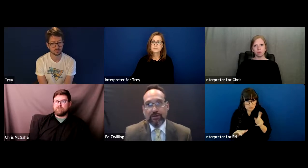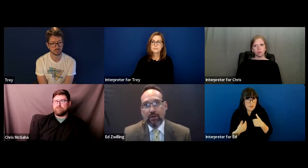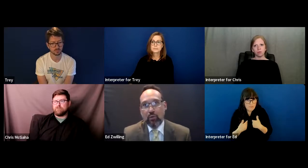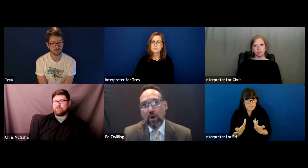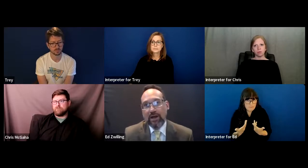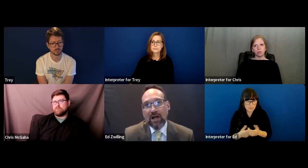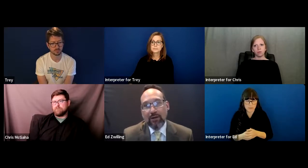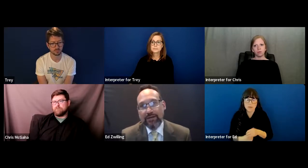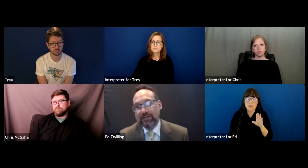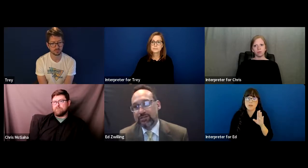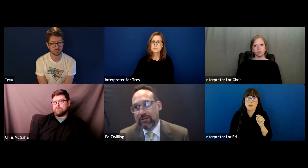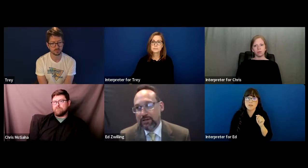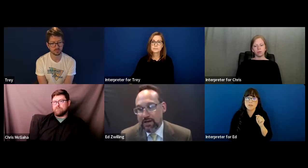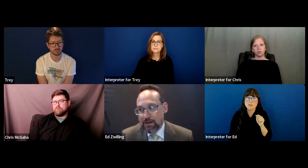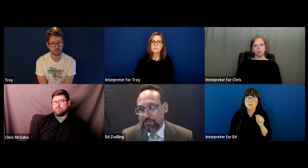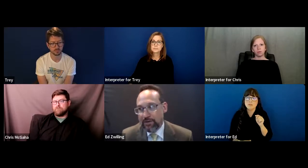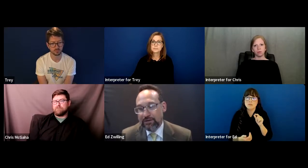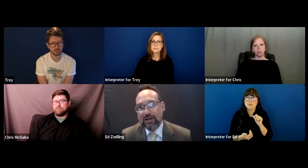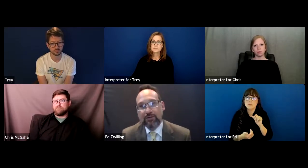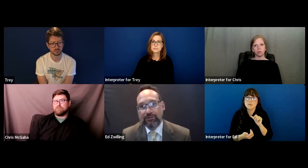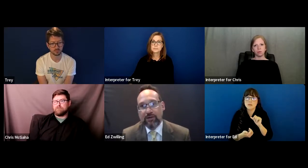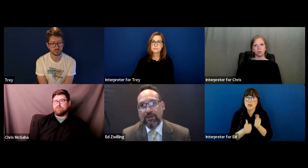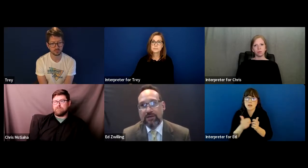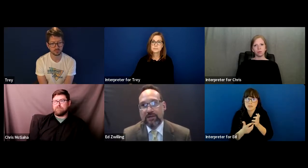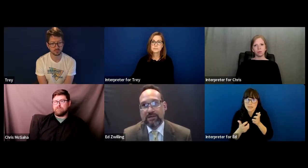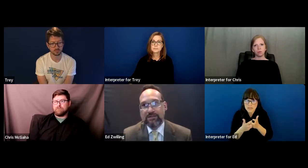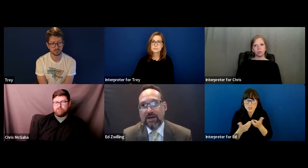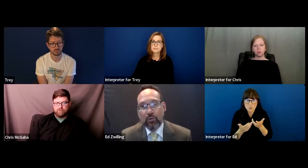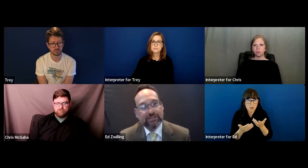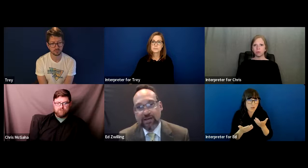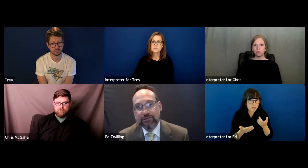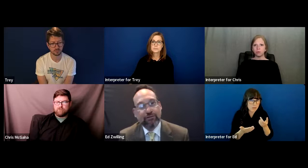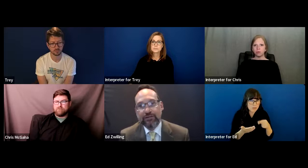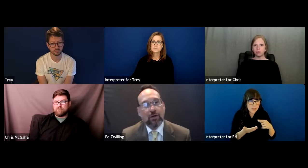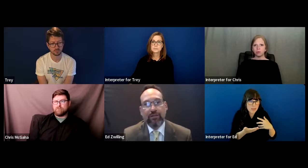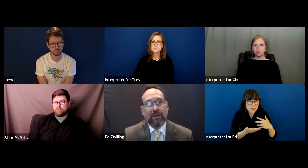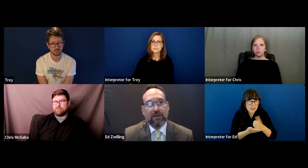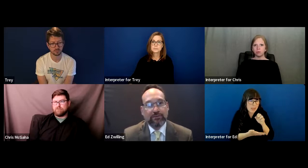But who accommodation they're entitled to, I think, it's not a one-size-fits-all thing.